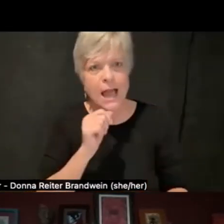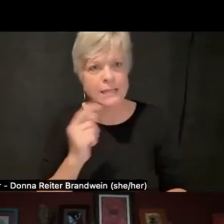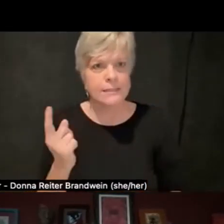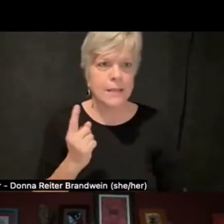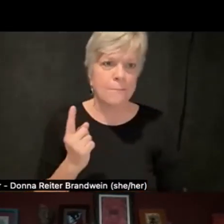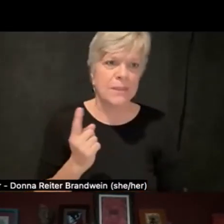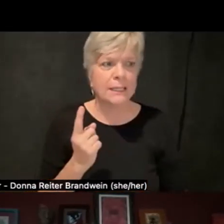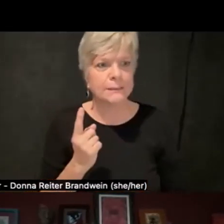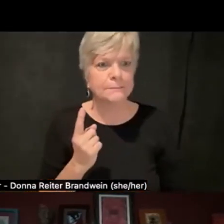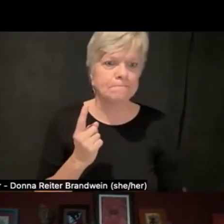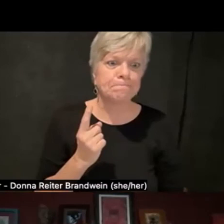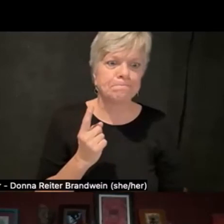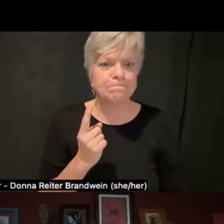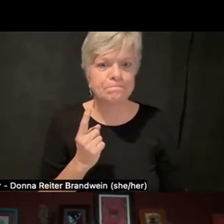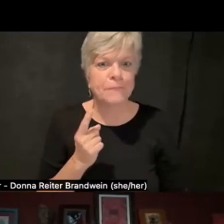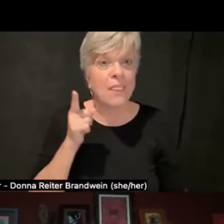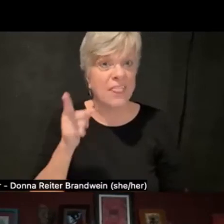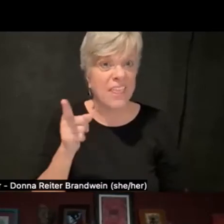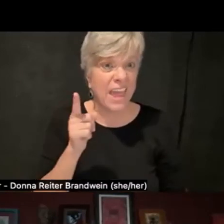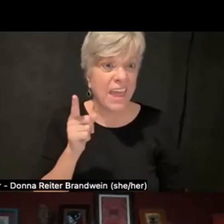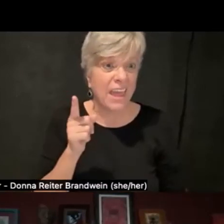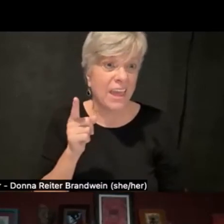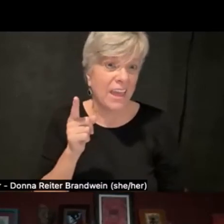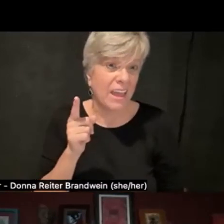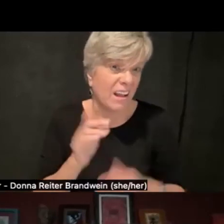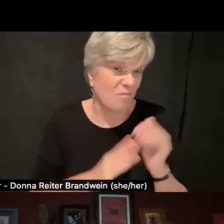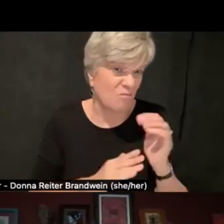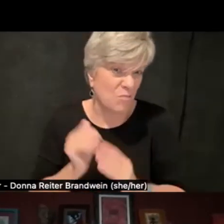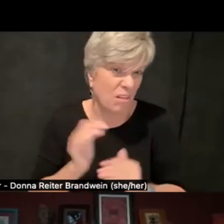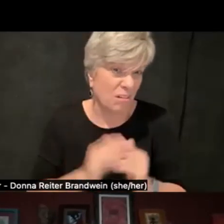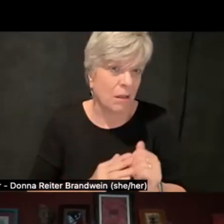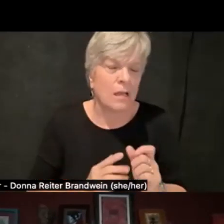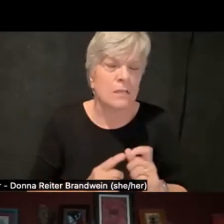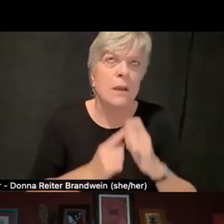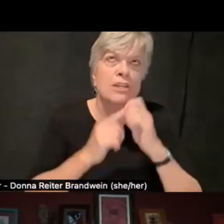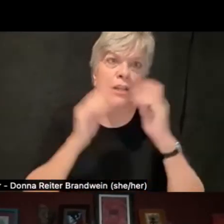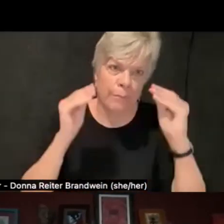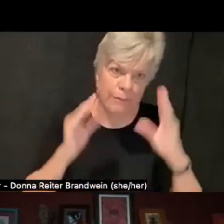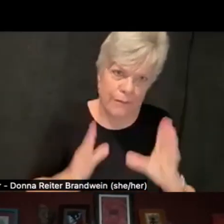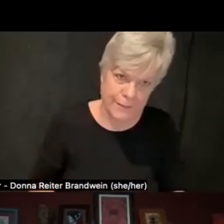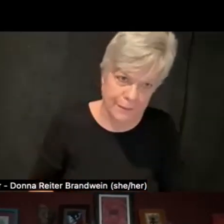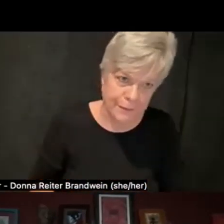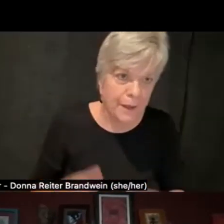that they would be comfortable with. Especially professors. Like, a lot of them are not comfortable